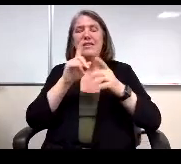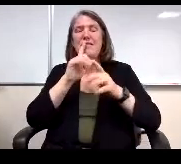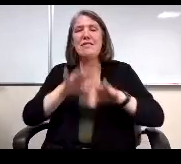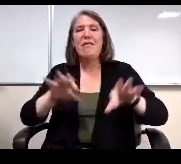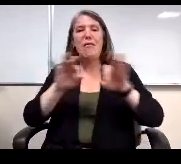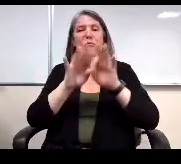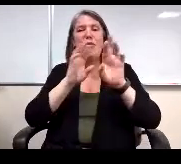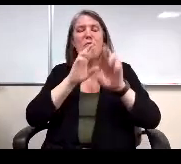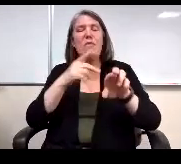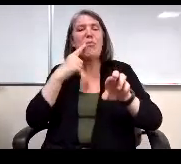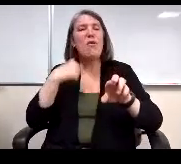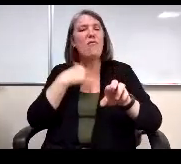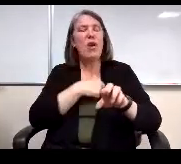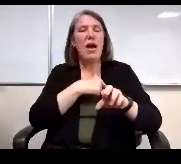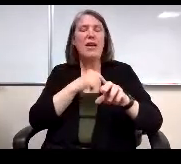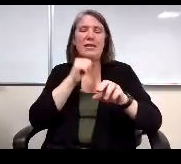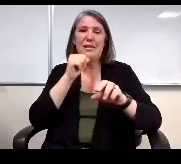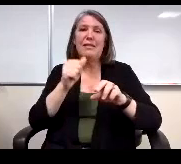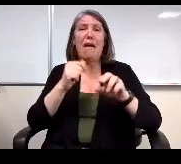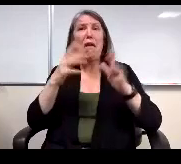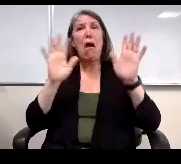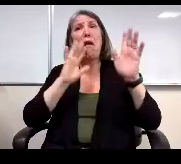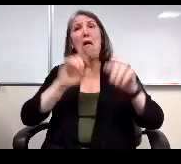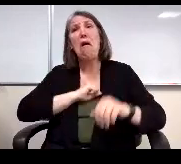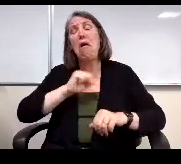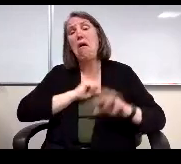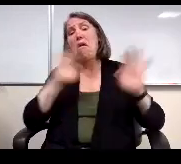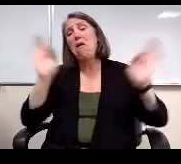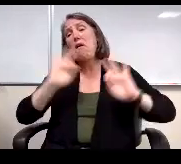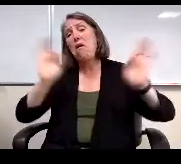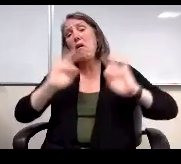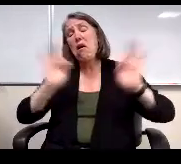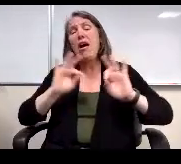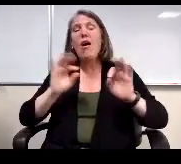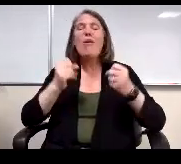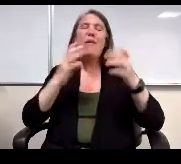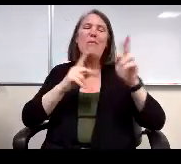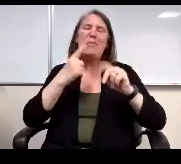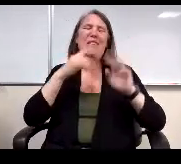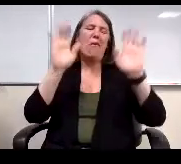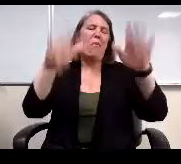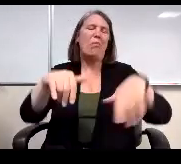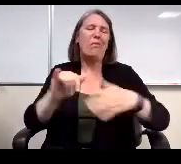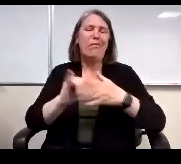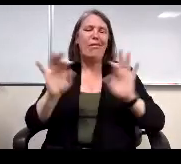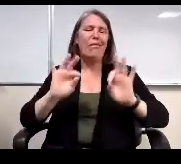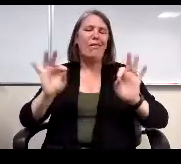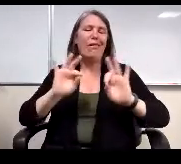I mean, a lot of people say, well, that's just a minor little report. Oh no, no no no no.